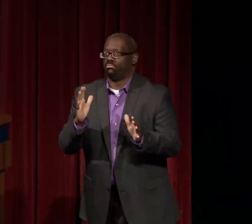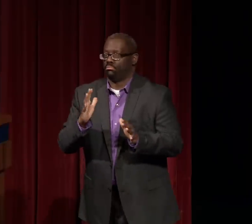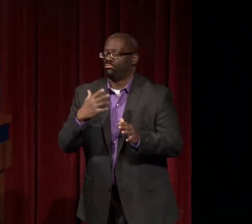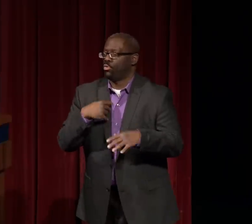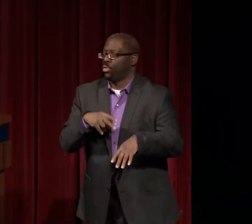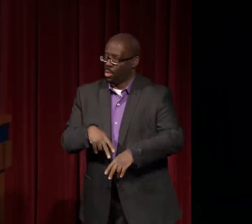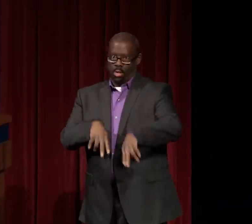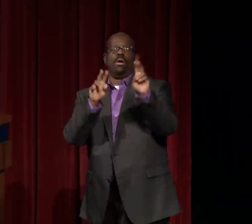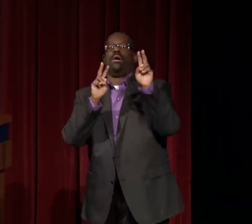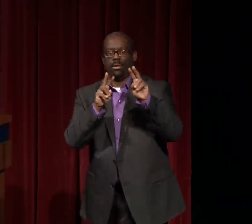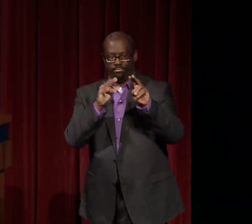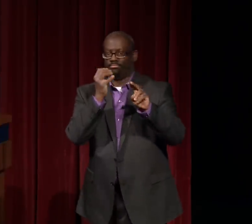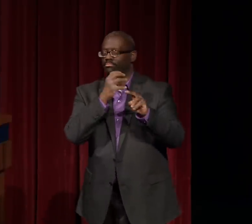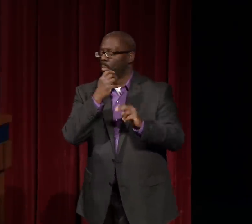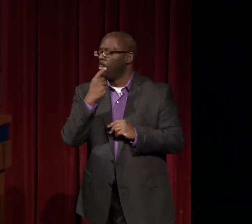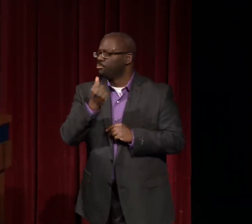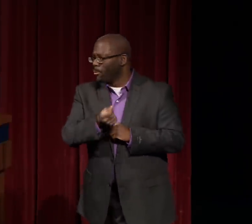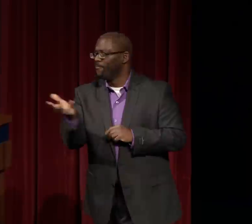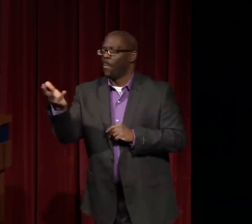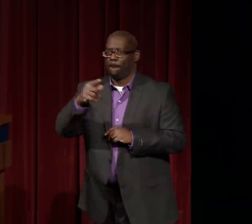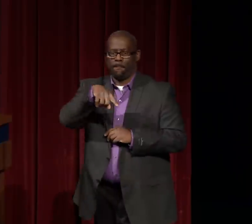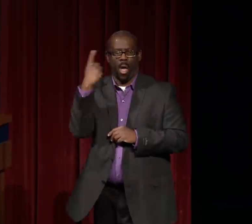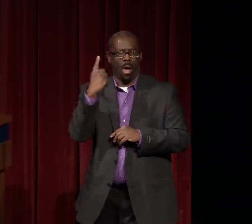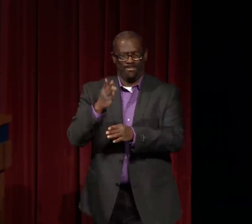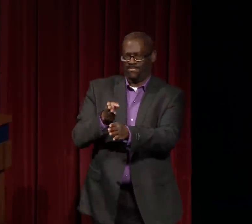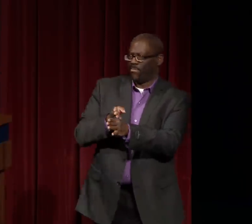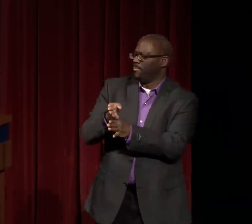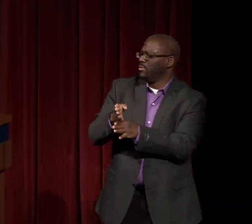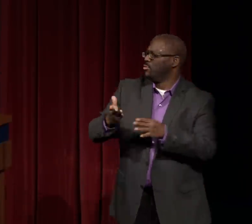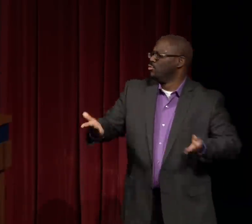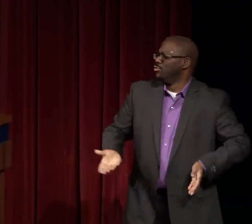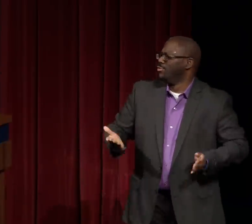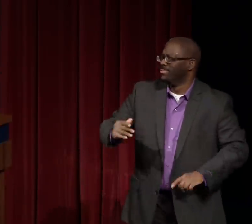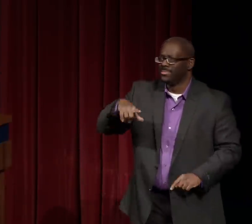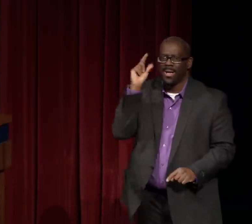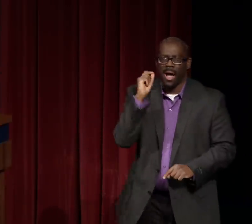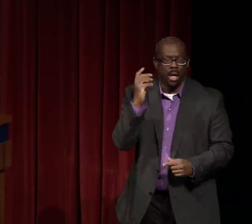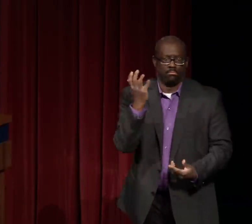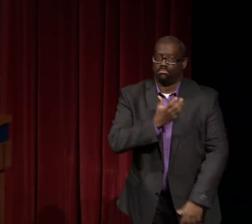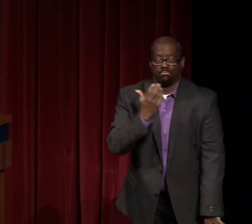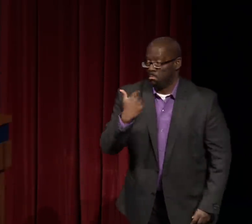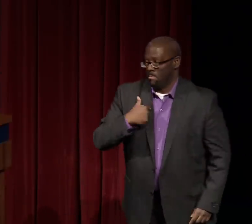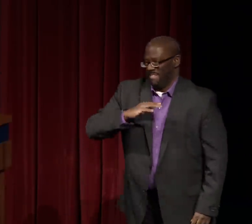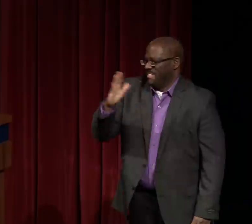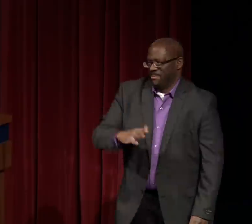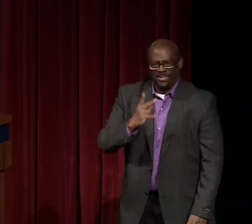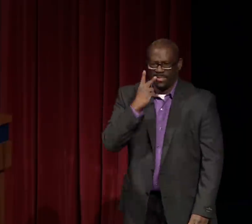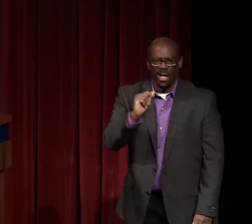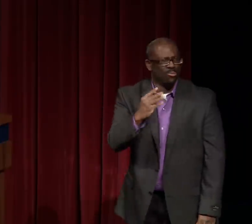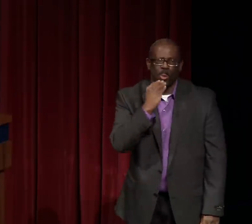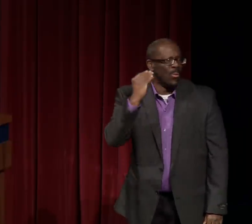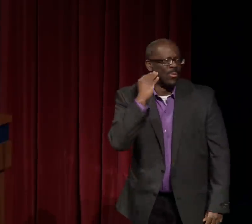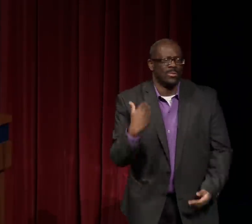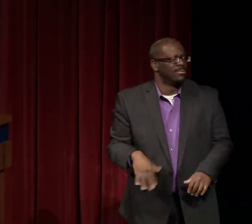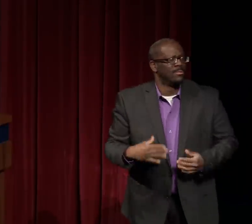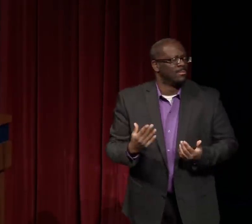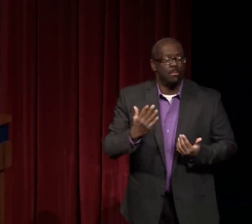in my very first year, I had some role models. They were black professionals,